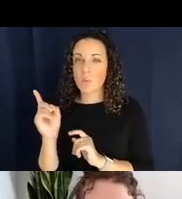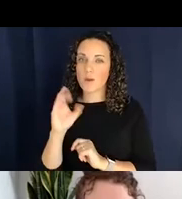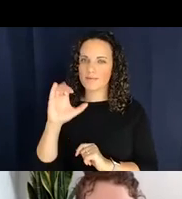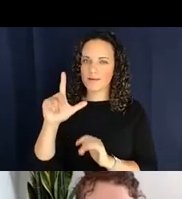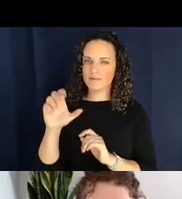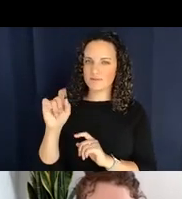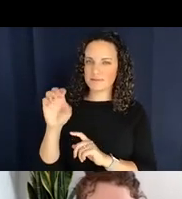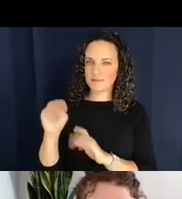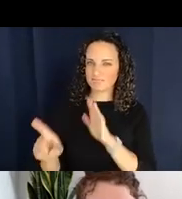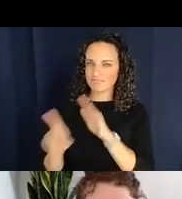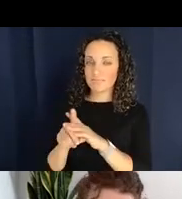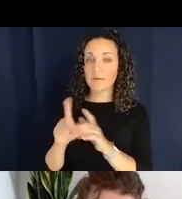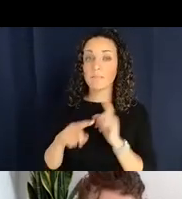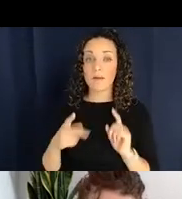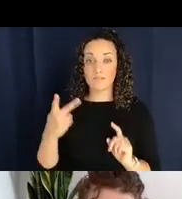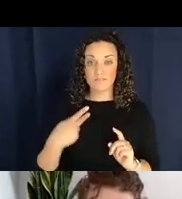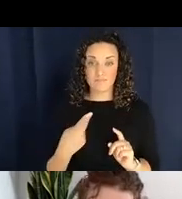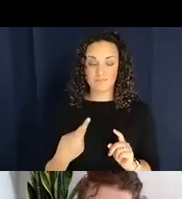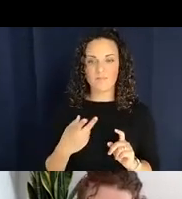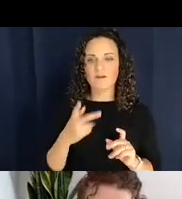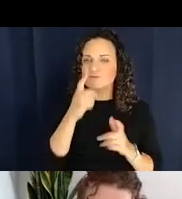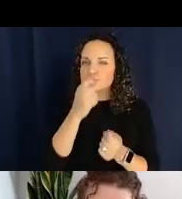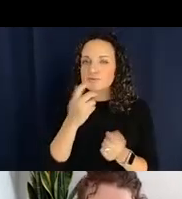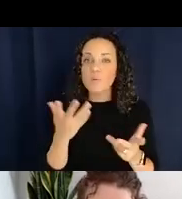are interested in what their function is. So it might be the case that even though they